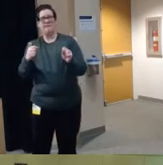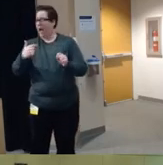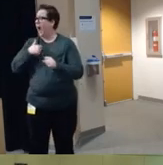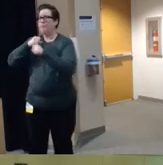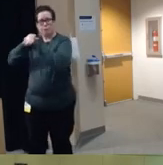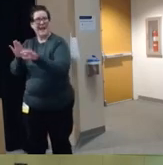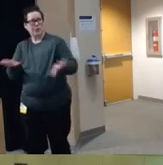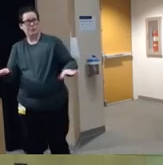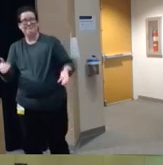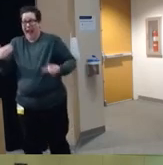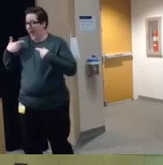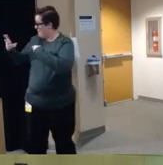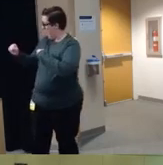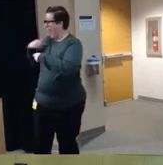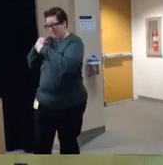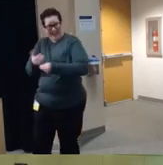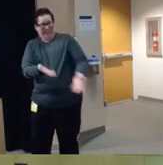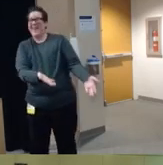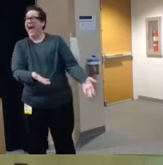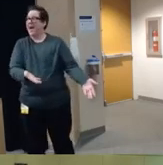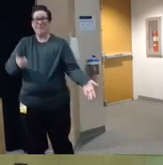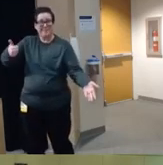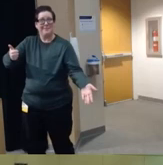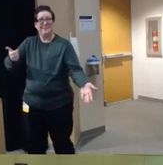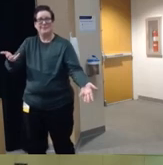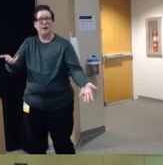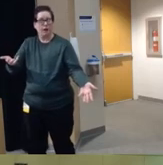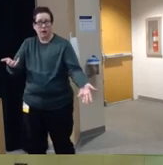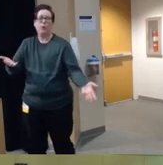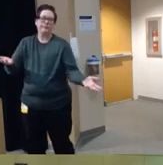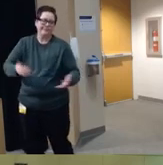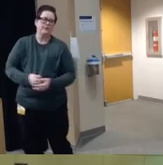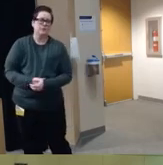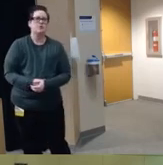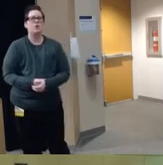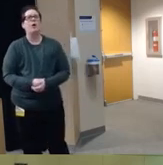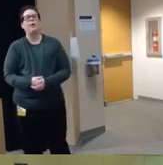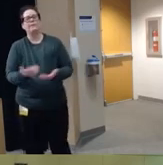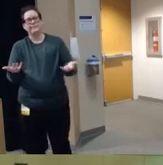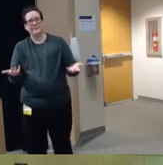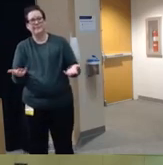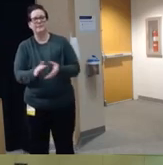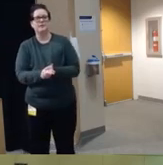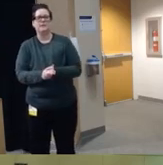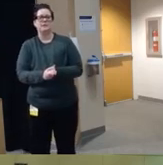by having the firearm in the home um and so you know while it is safest um for children to have